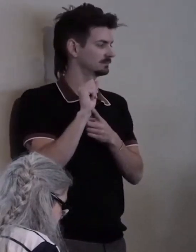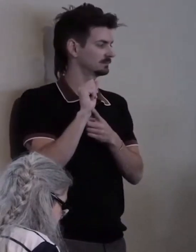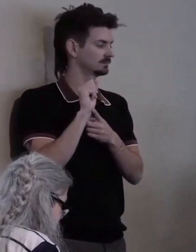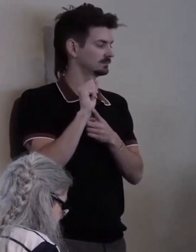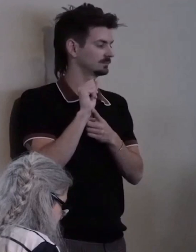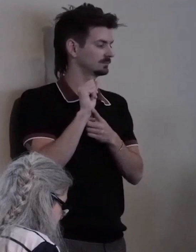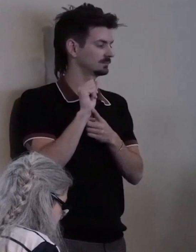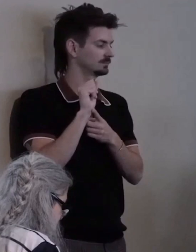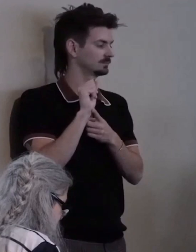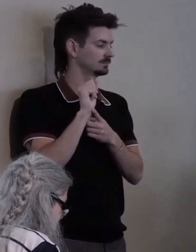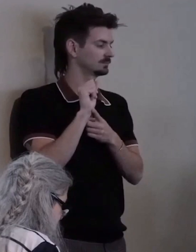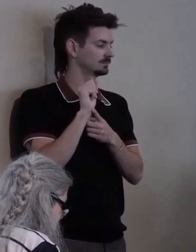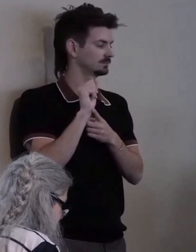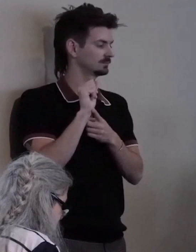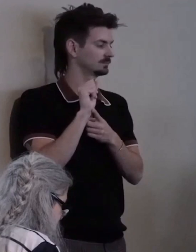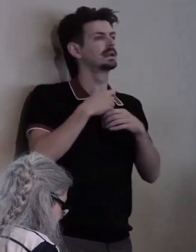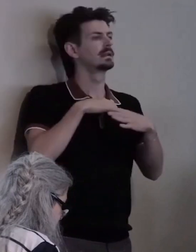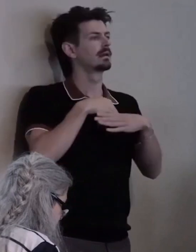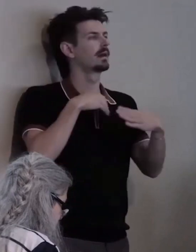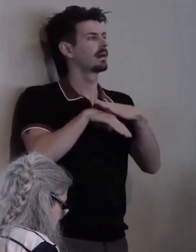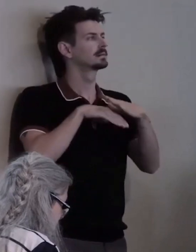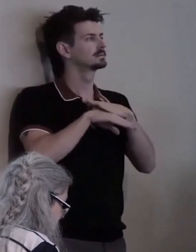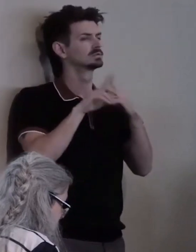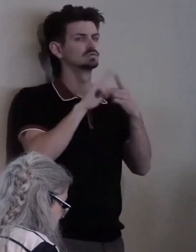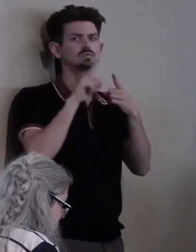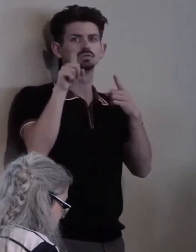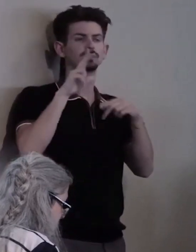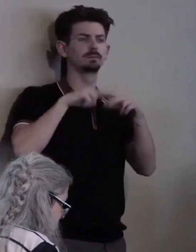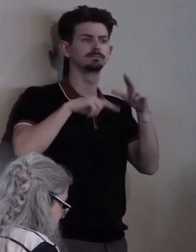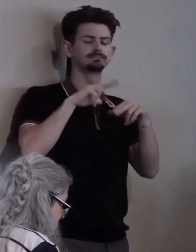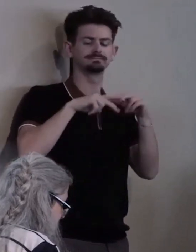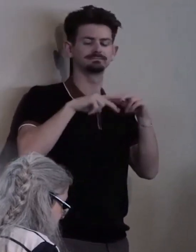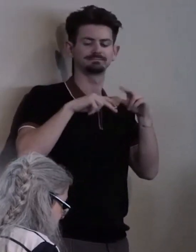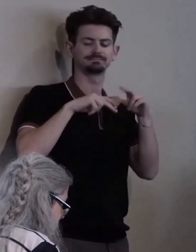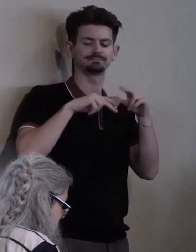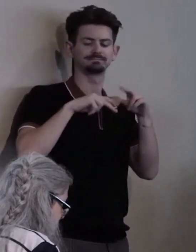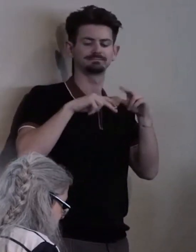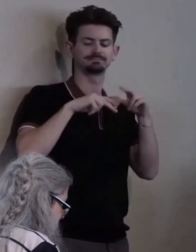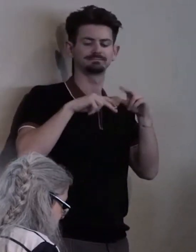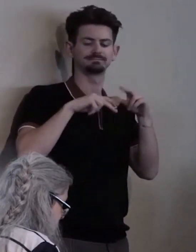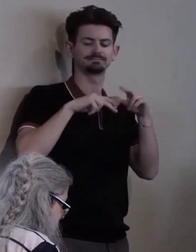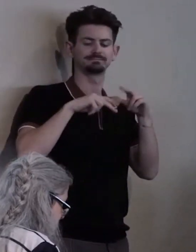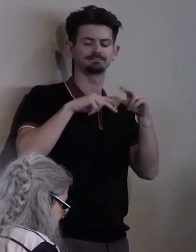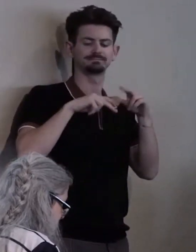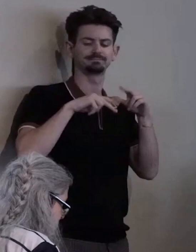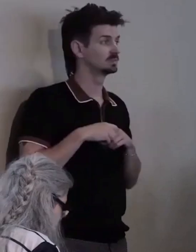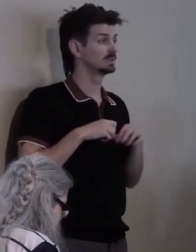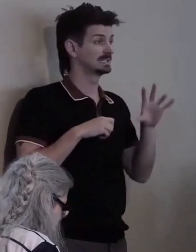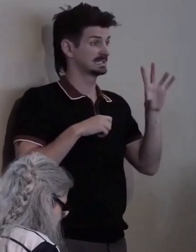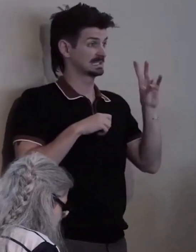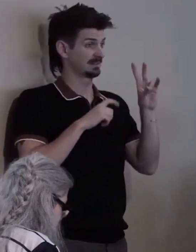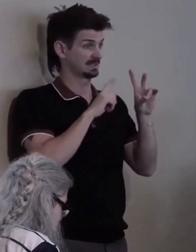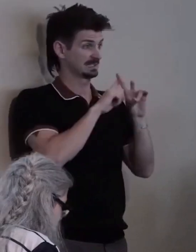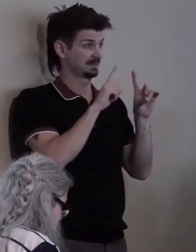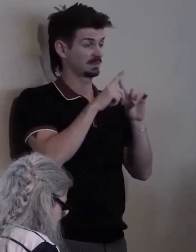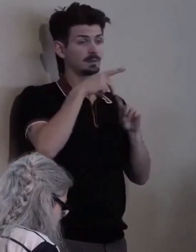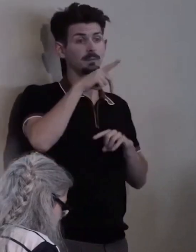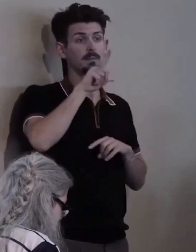to the Colorado State Capitol. We had seven plaintiffs, including myself,